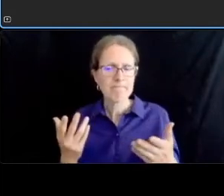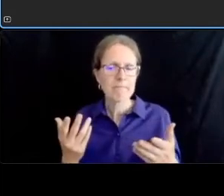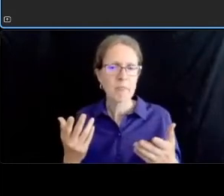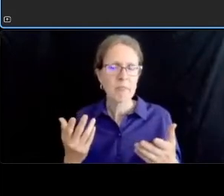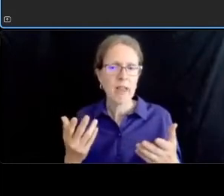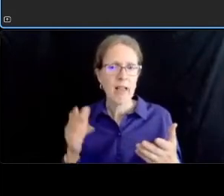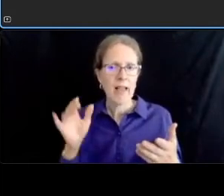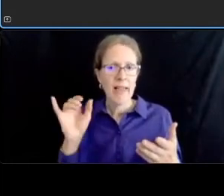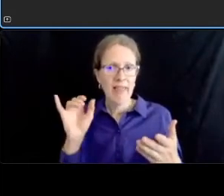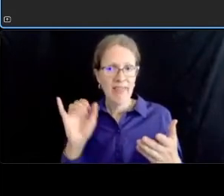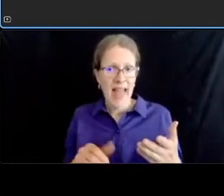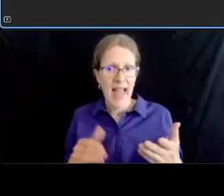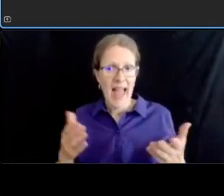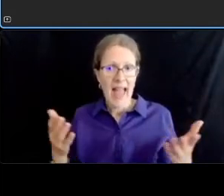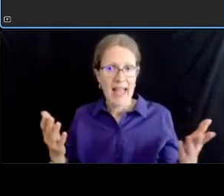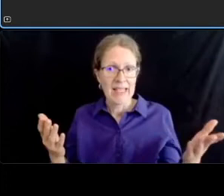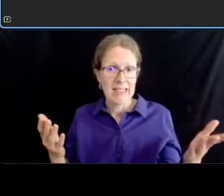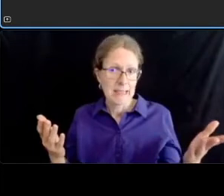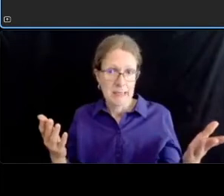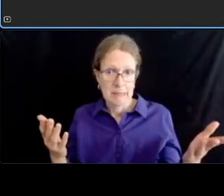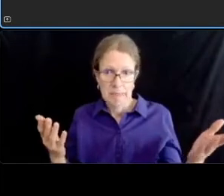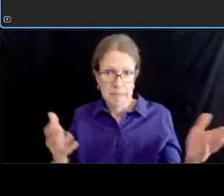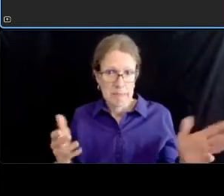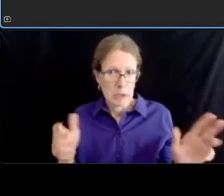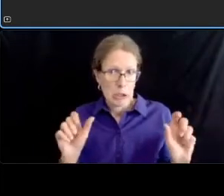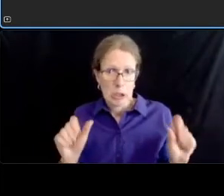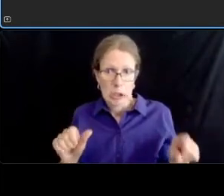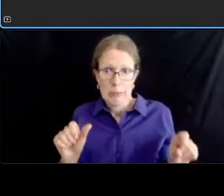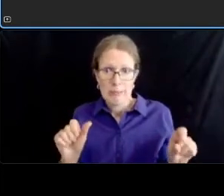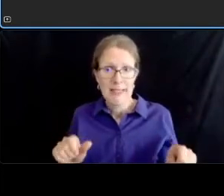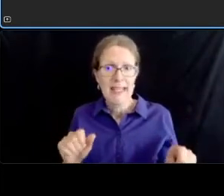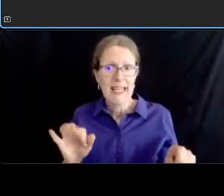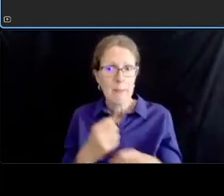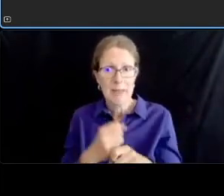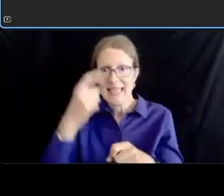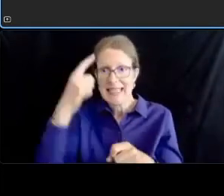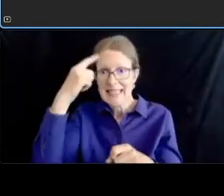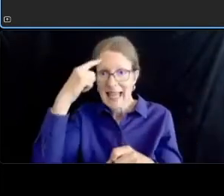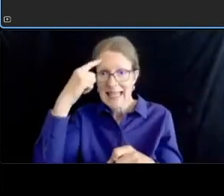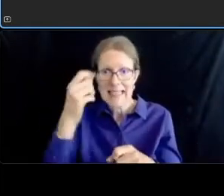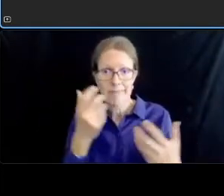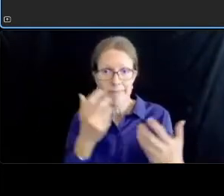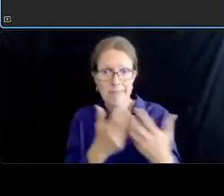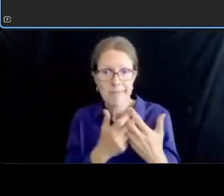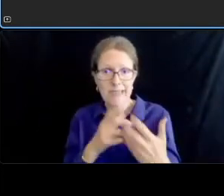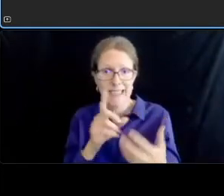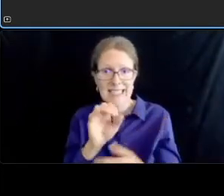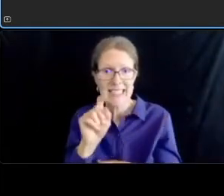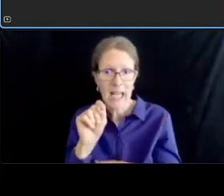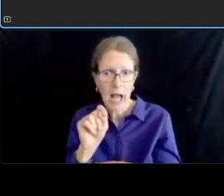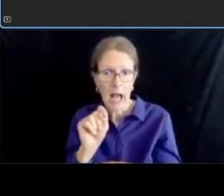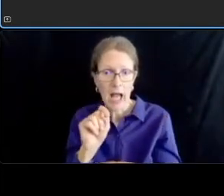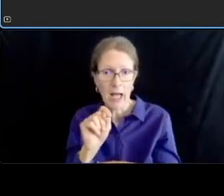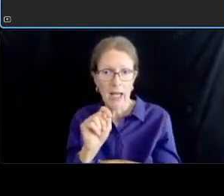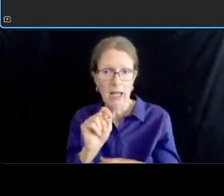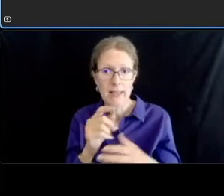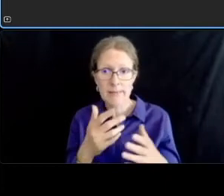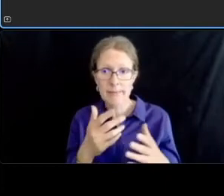uh parameters for for pedestrian um and sidewalk space that could be an option it isn't currently